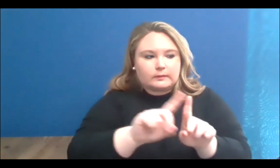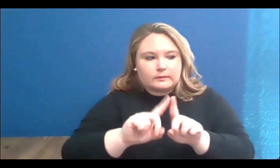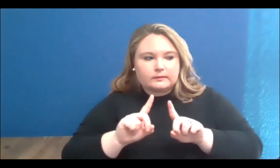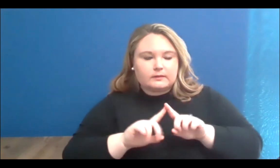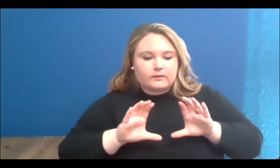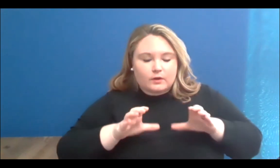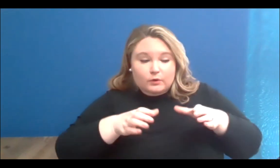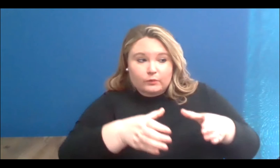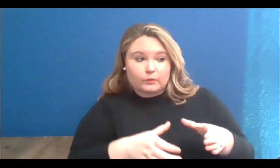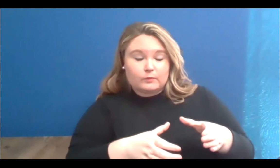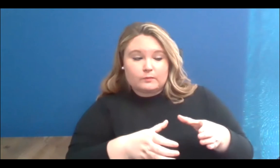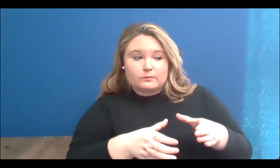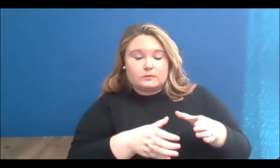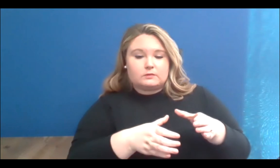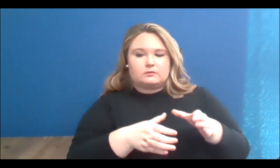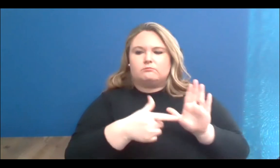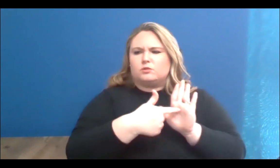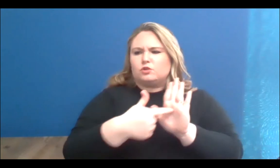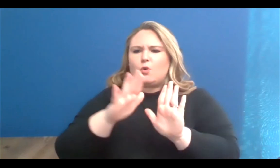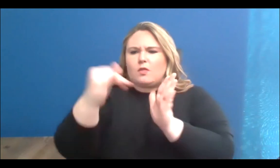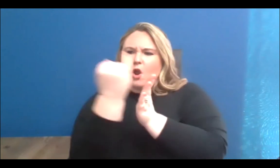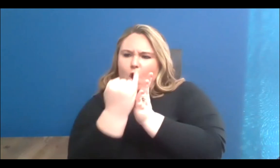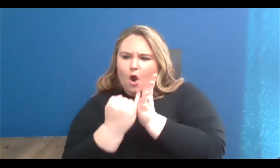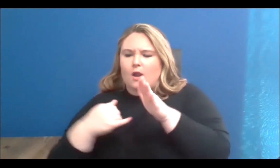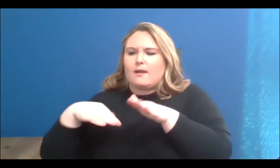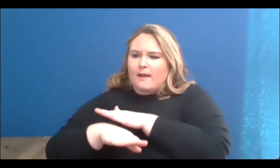their work, to access opportunities for professional development,